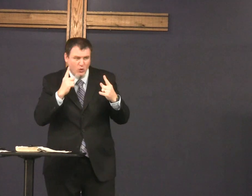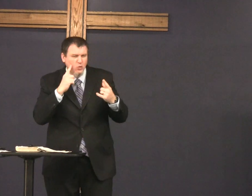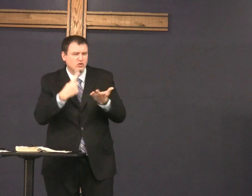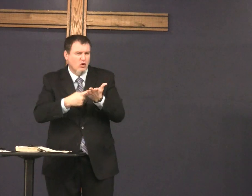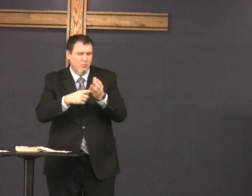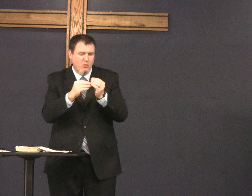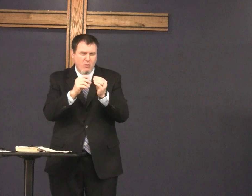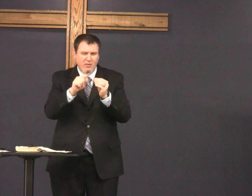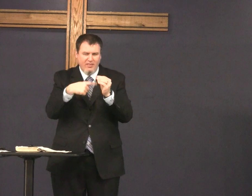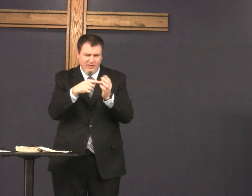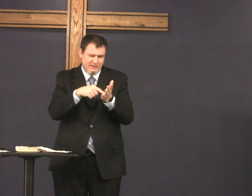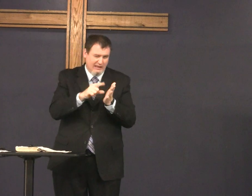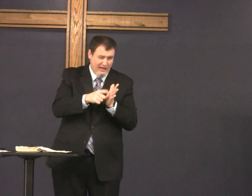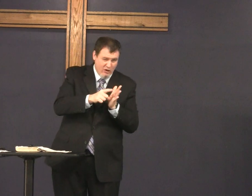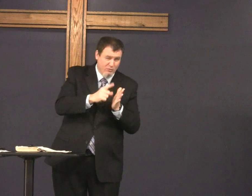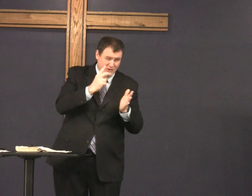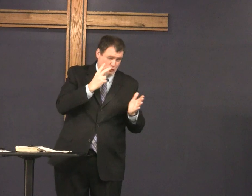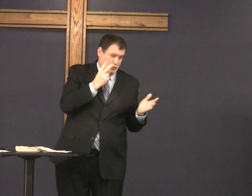you understand we'll talk more about that later